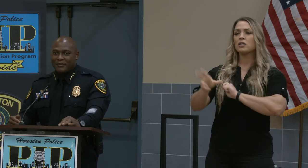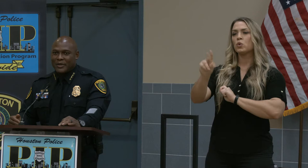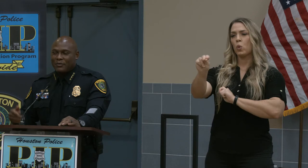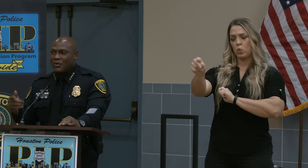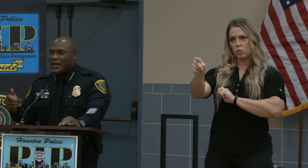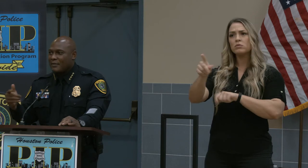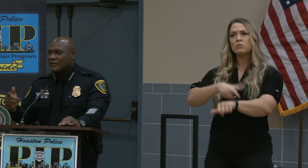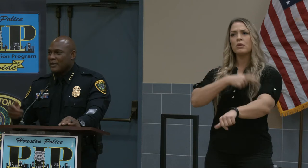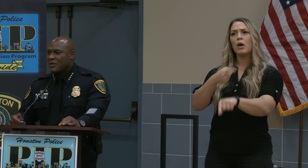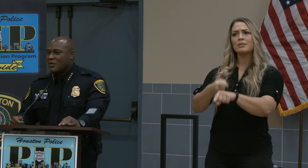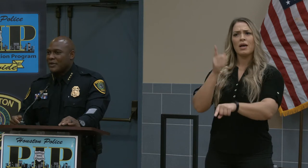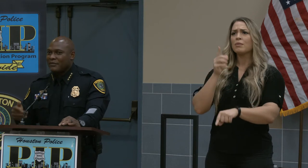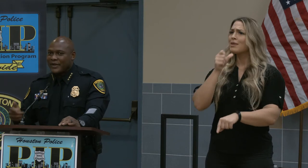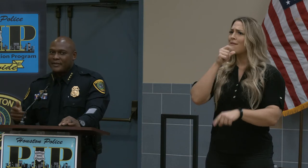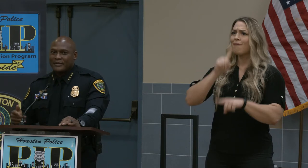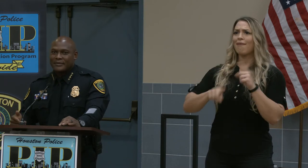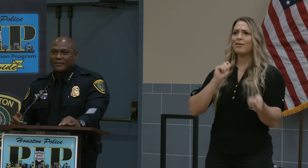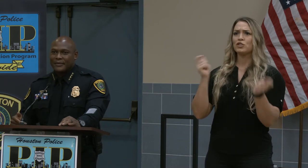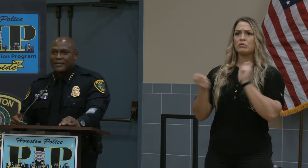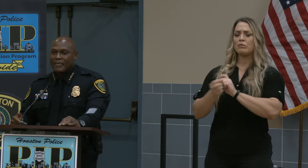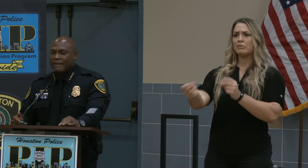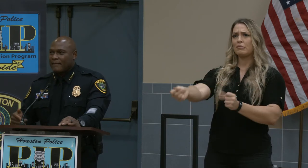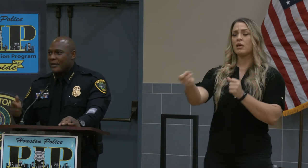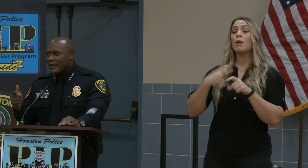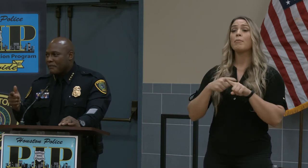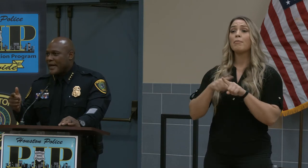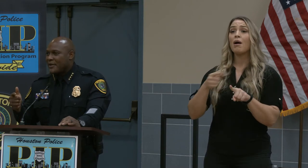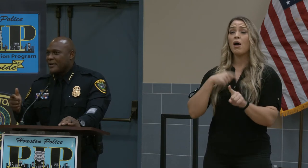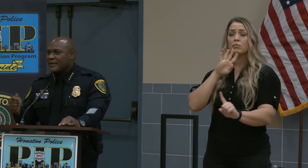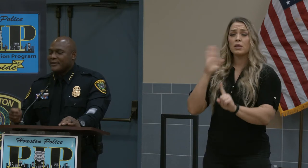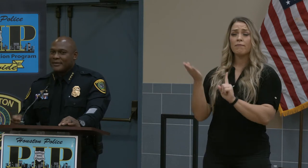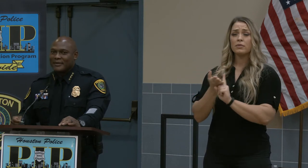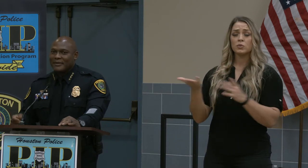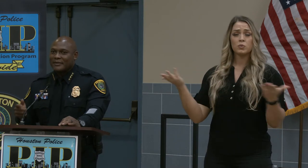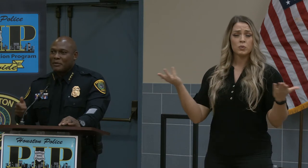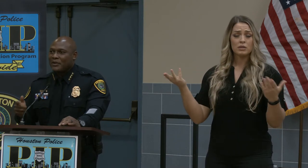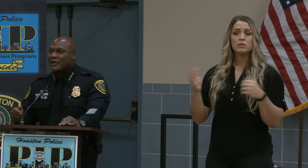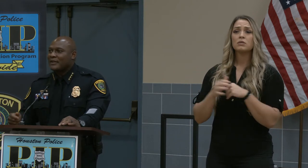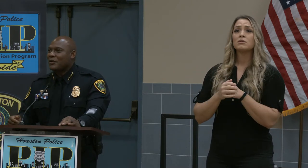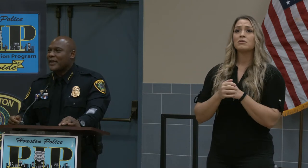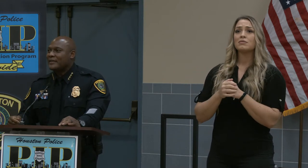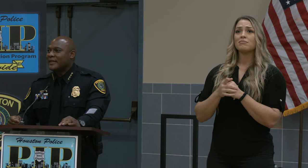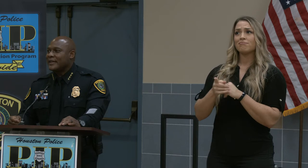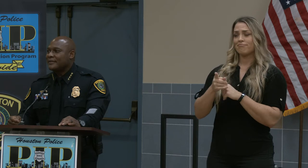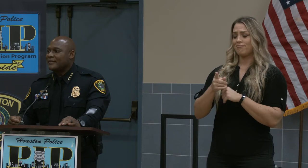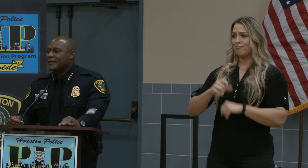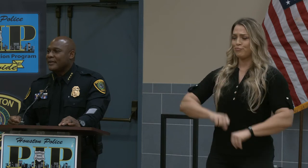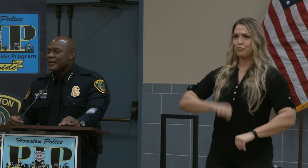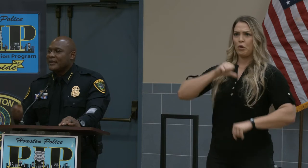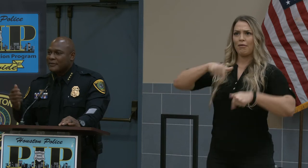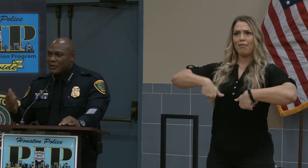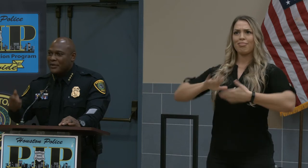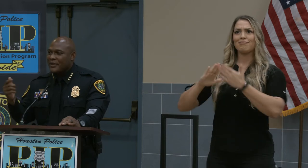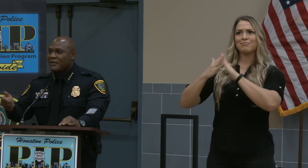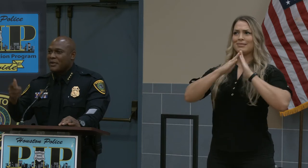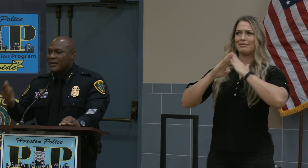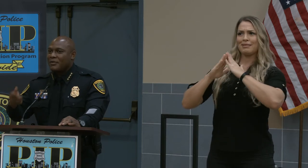But what I'm so convinced about is the spirited of this great city. And the spirit of the men and